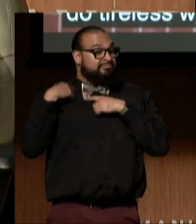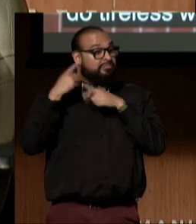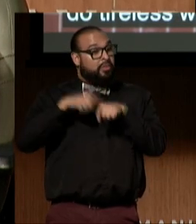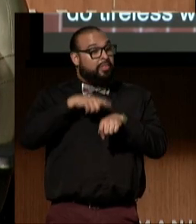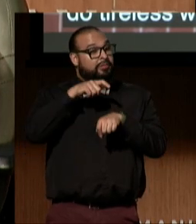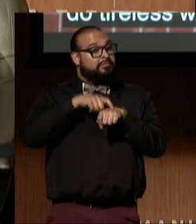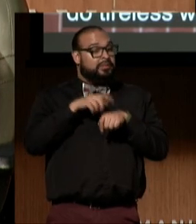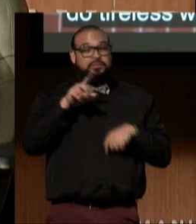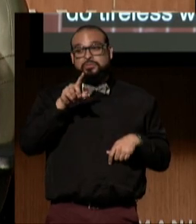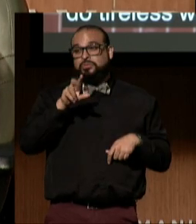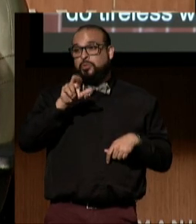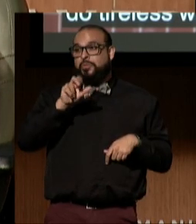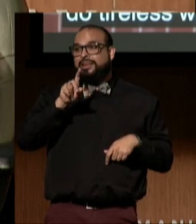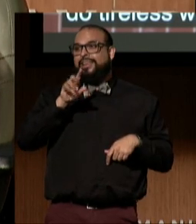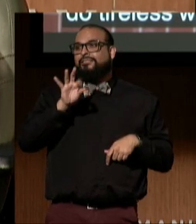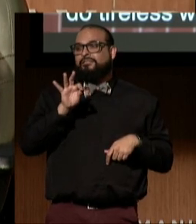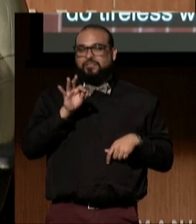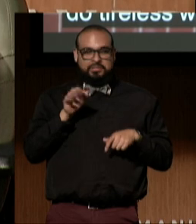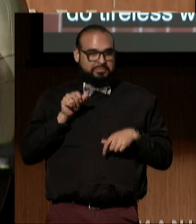and now PTI Director, Cheryl Theis,